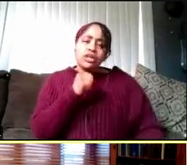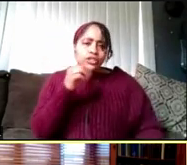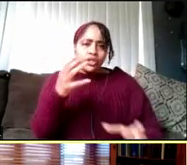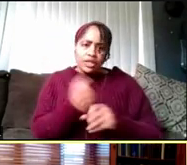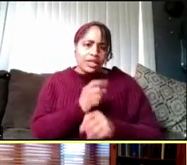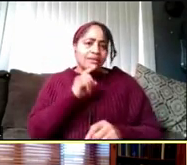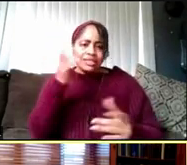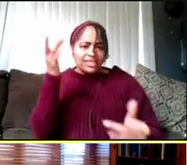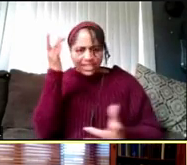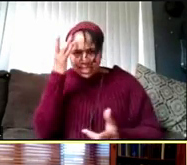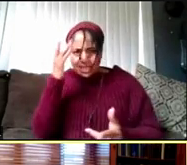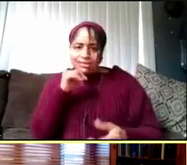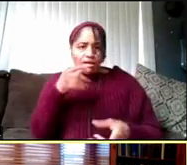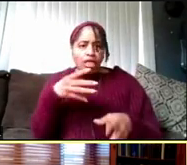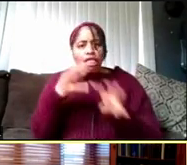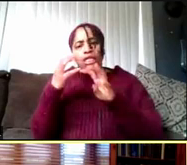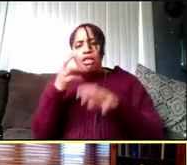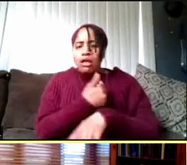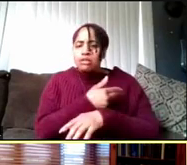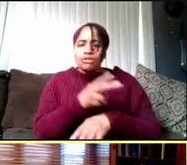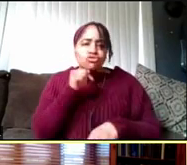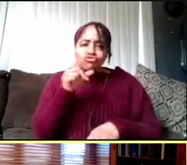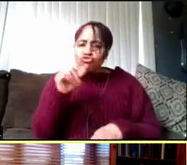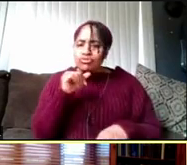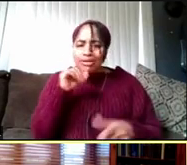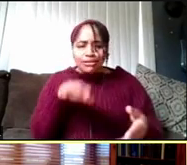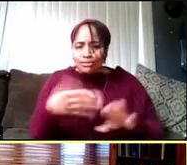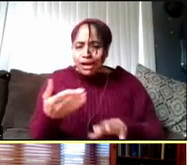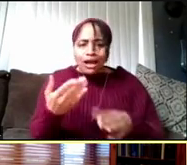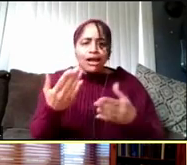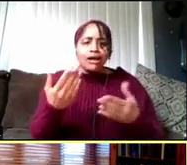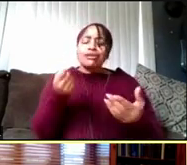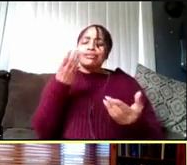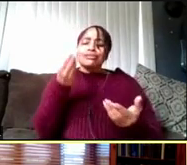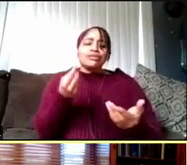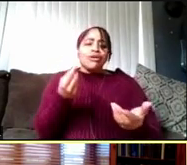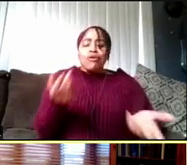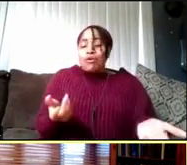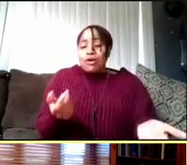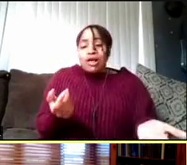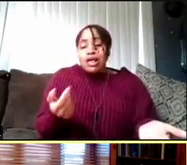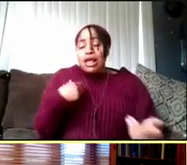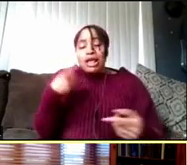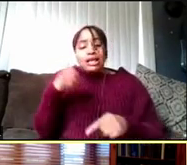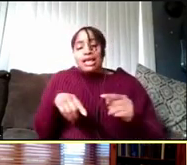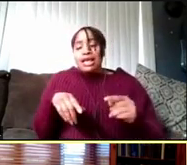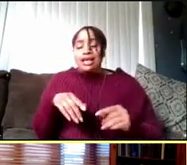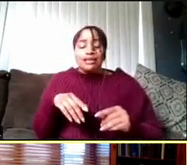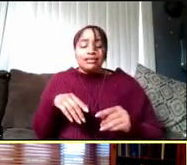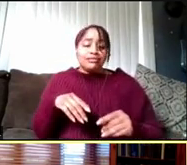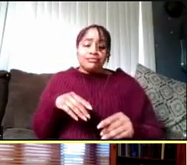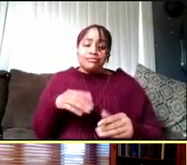They don't end up in the hospital and they don't die. So I can't recommend strongly enough the safety